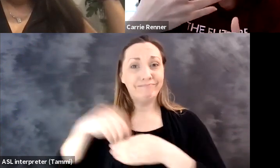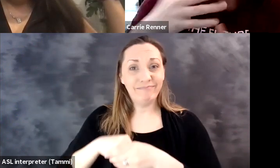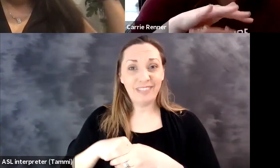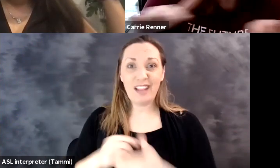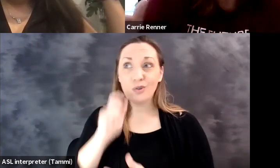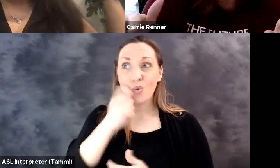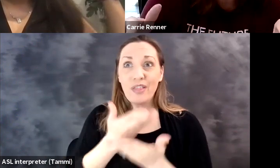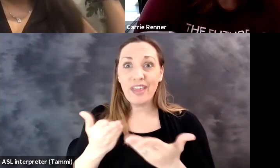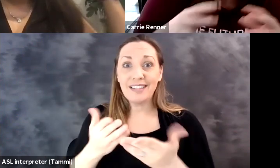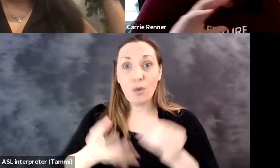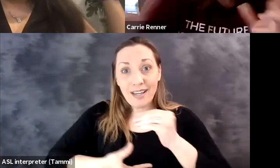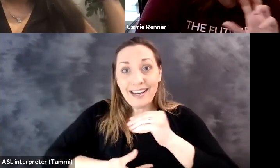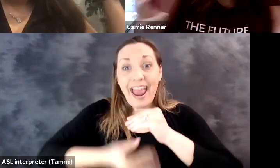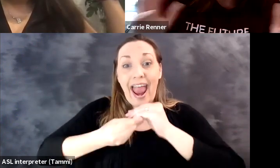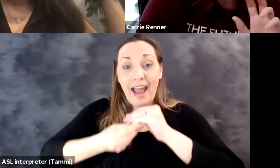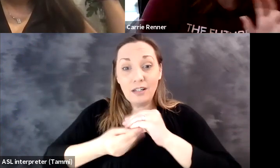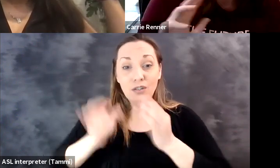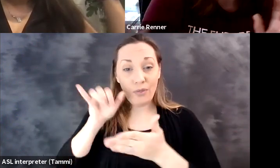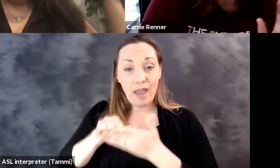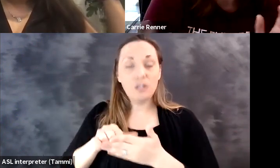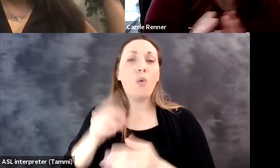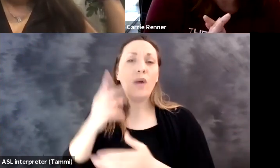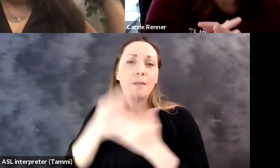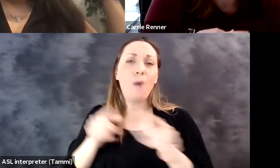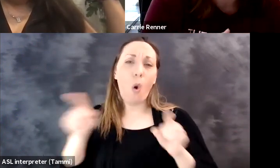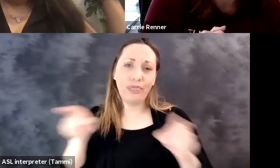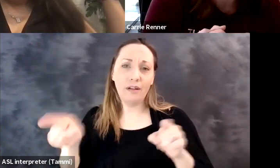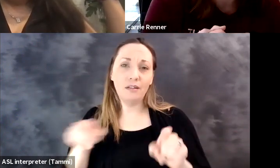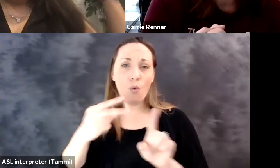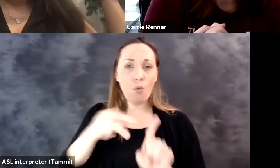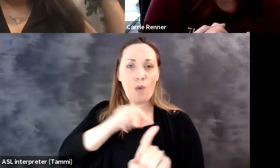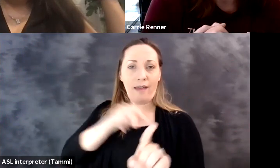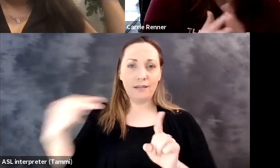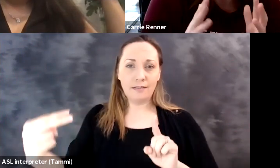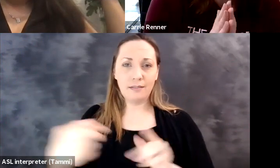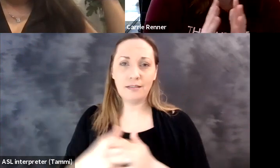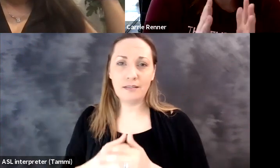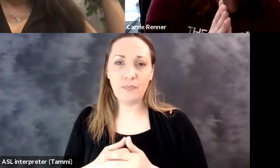that there is to do some really cool exciting things that add to that platform.